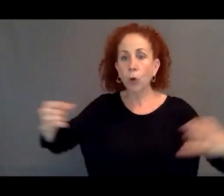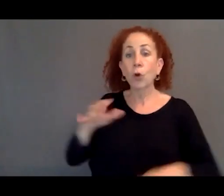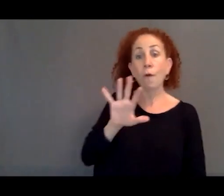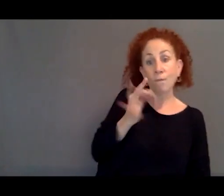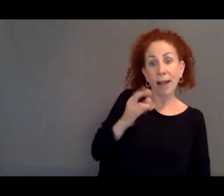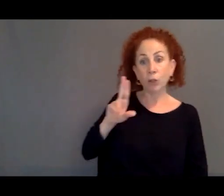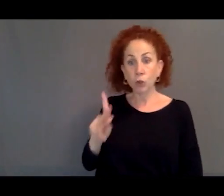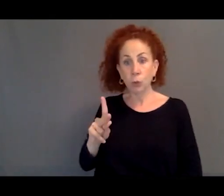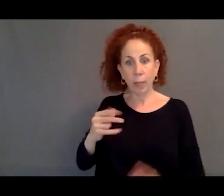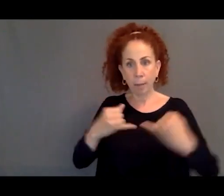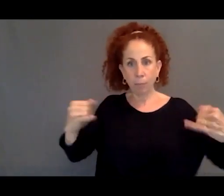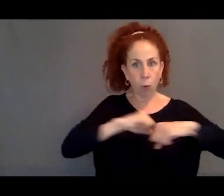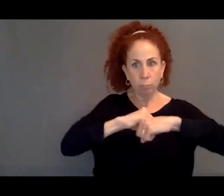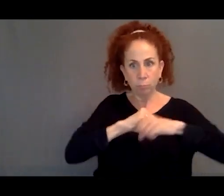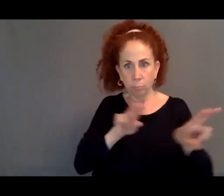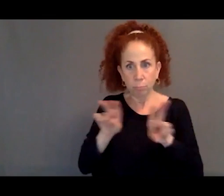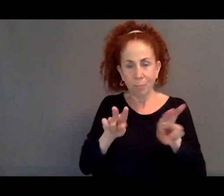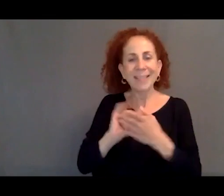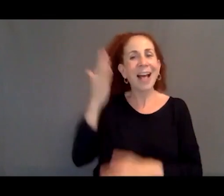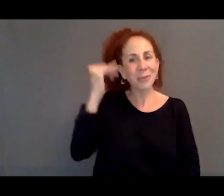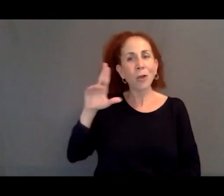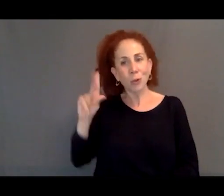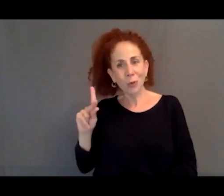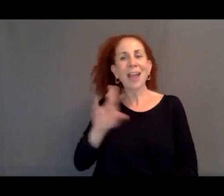And hence, why the UK and France were blaming each other,